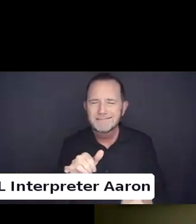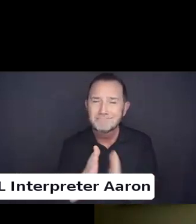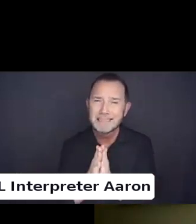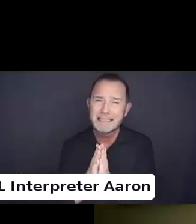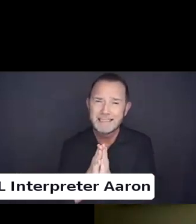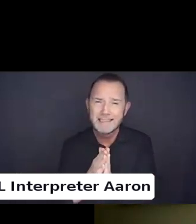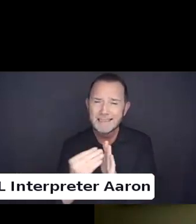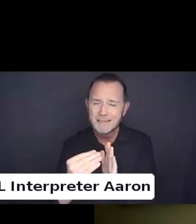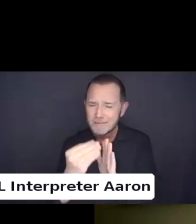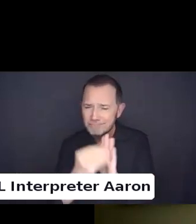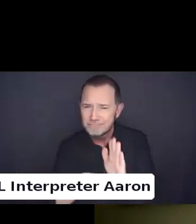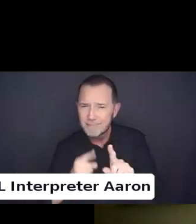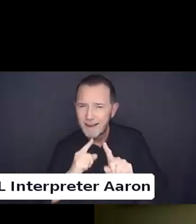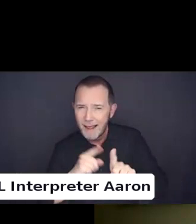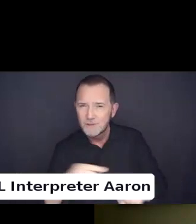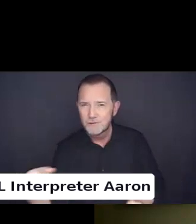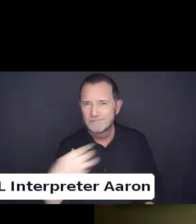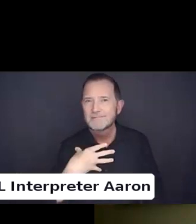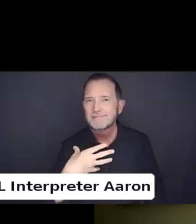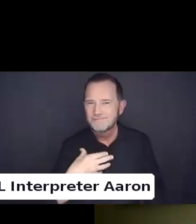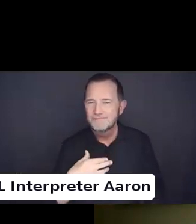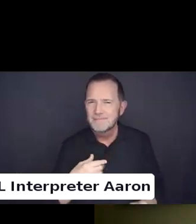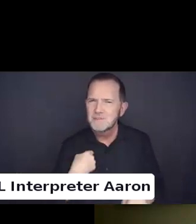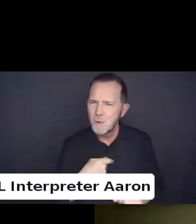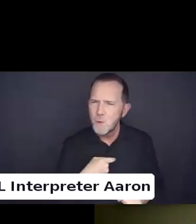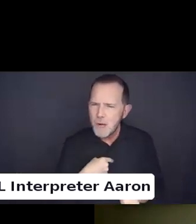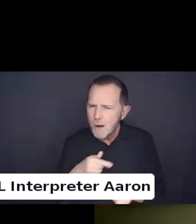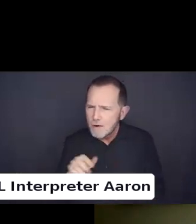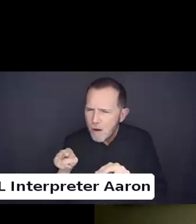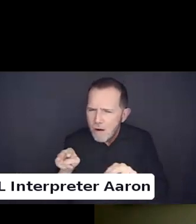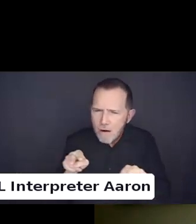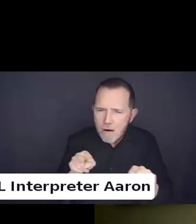It will offer you a chance to give feedback.